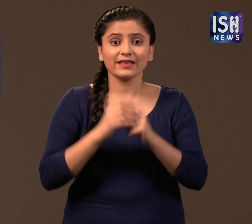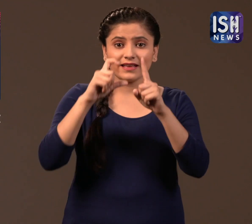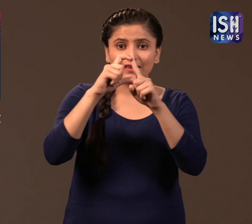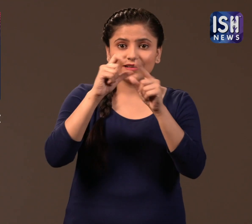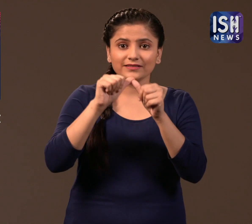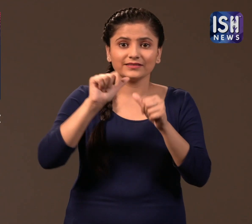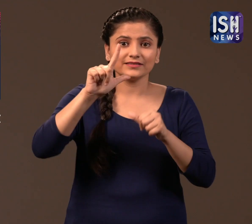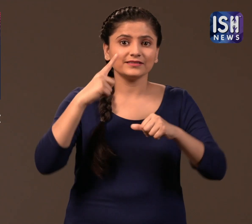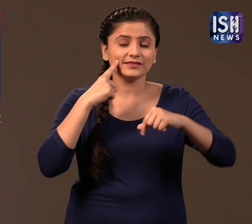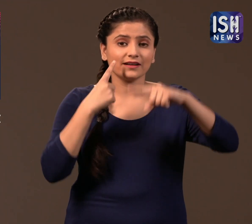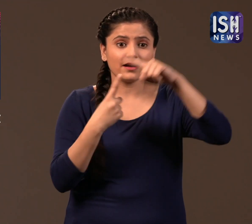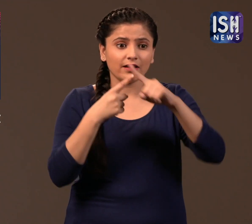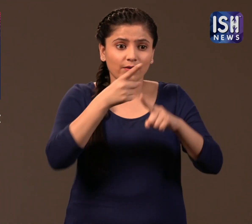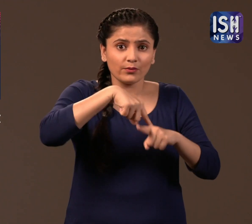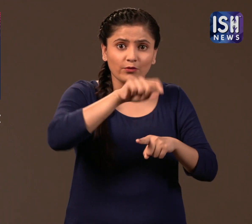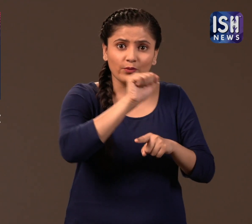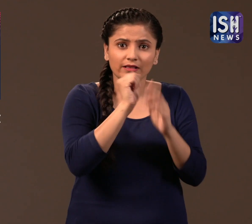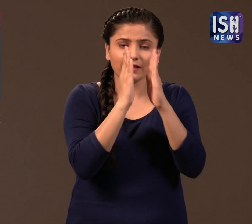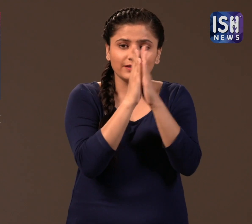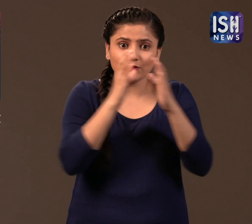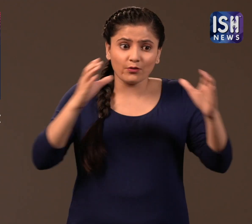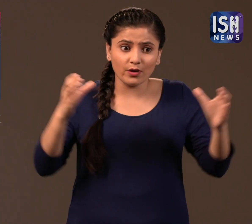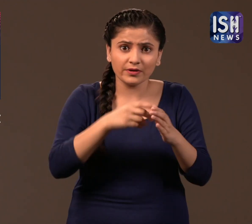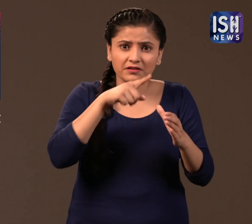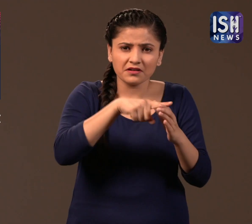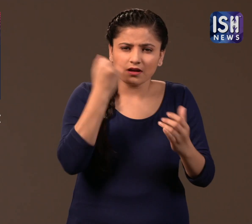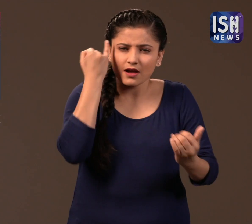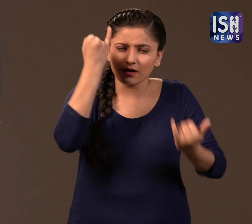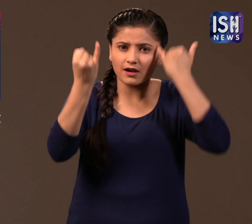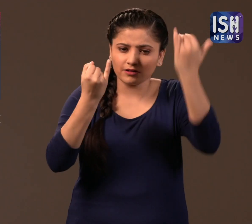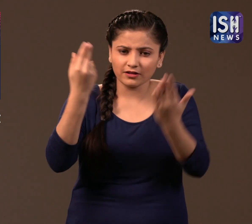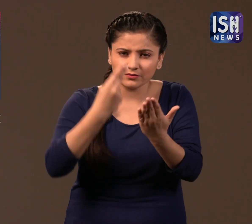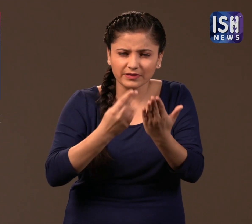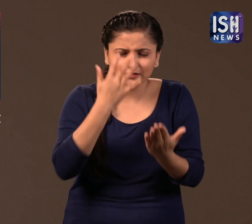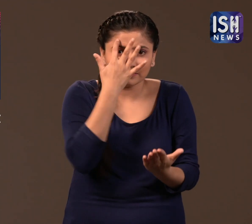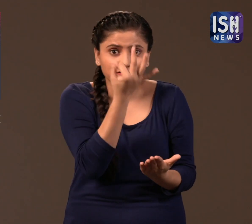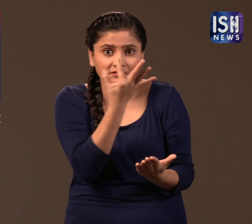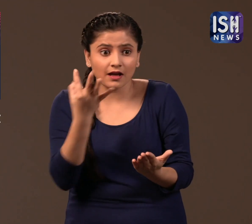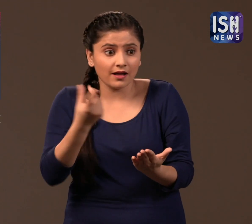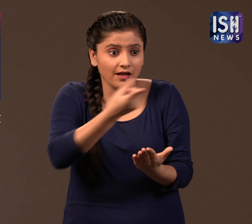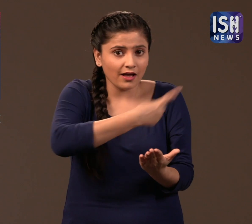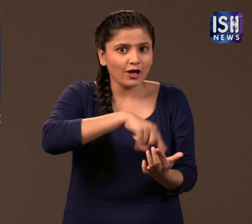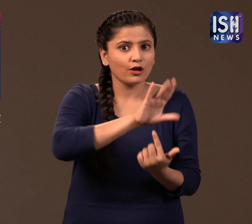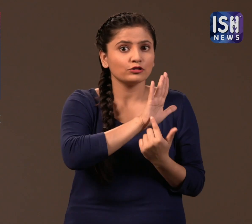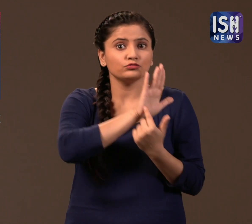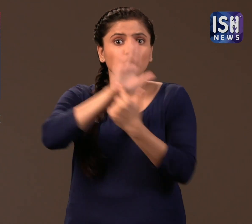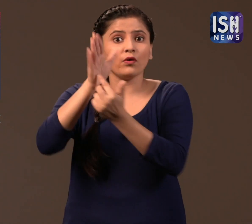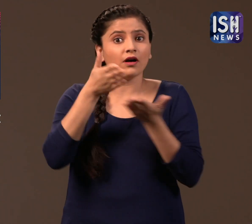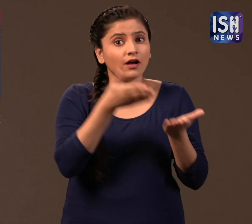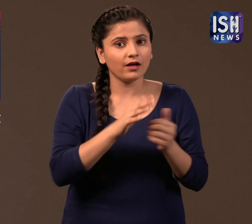The Dalit artists will be able to showcase their talent and creativity at the Festival.